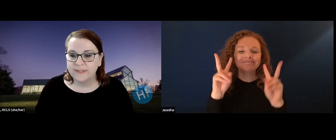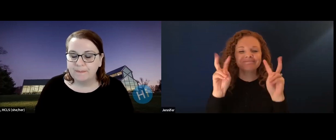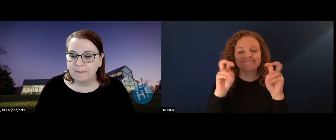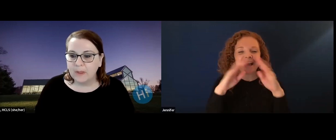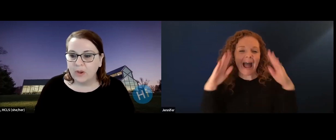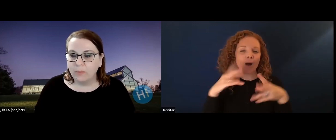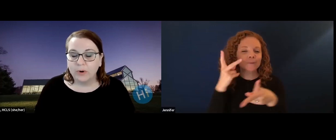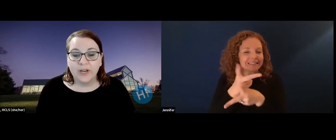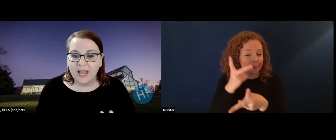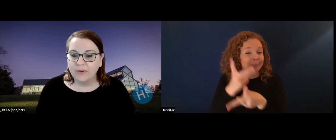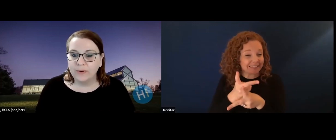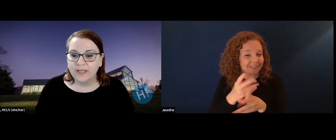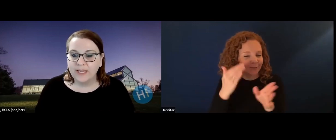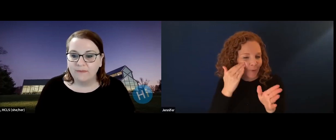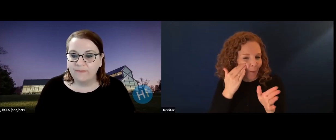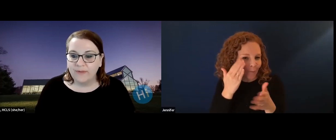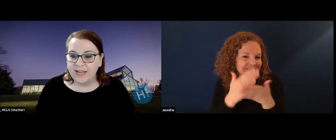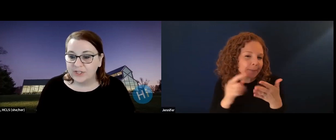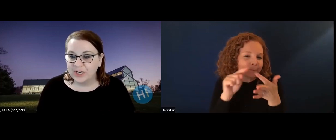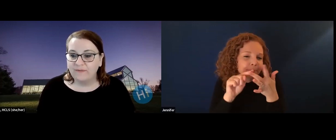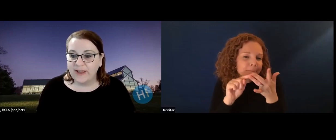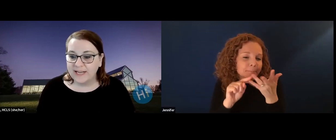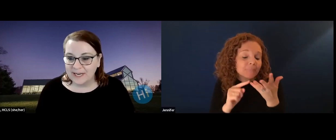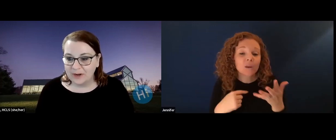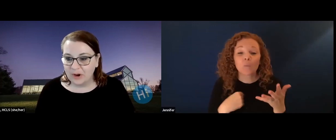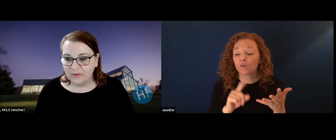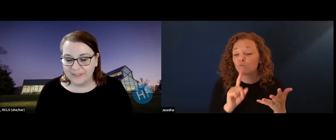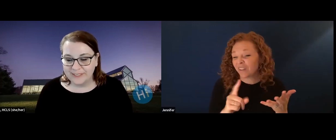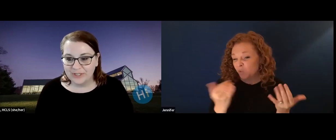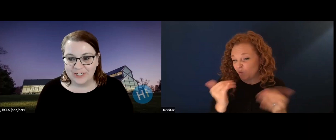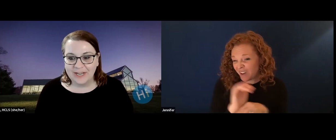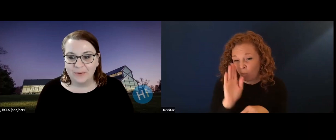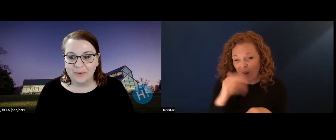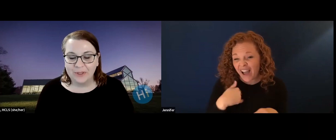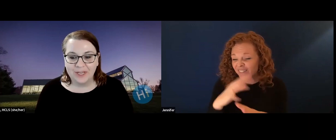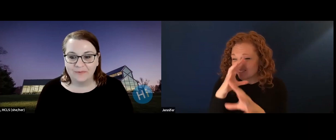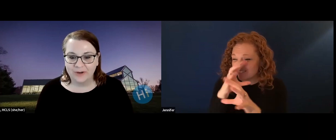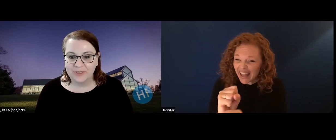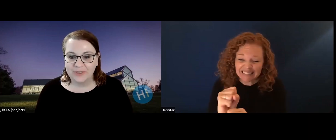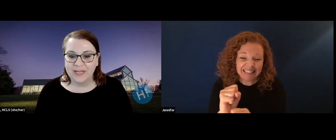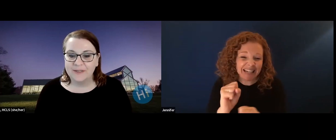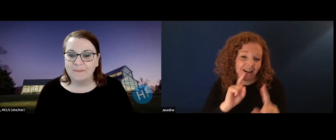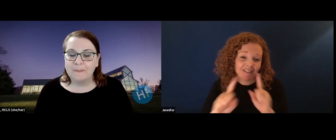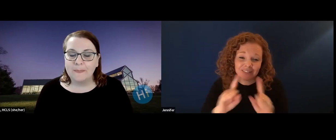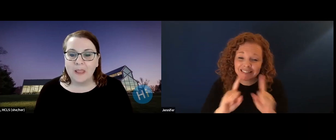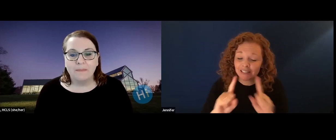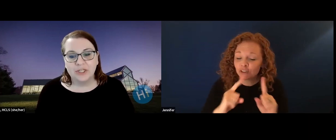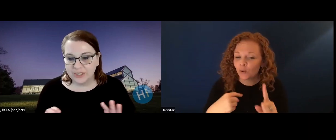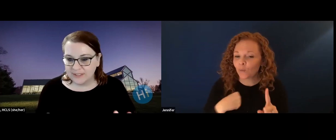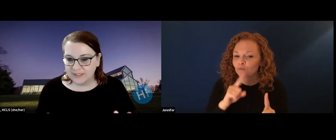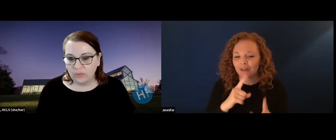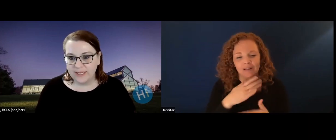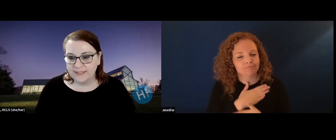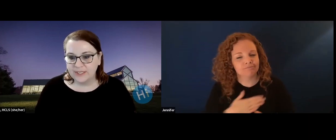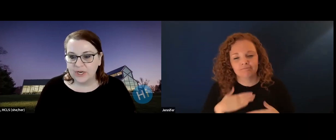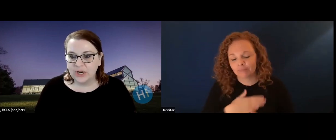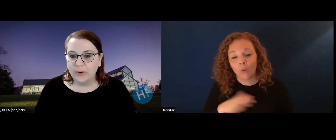our our panelists tonight and just a few housekeeping notes. We're going to have a really engaging and fascinating